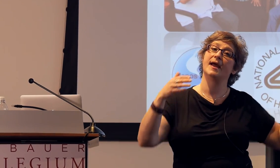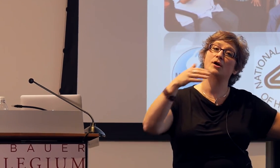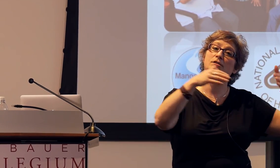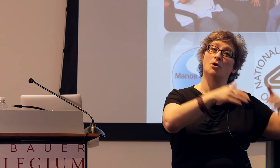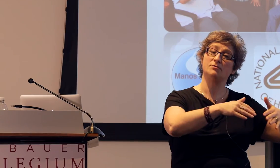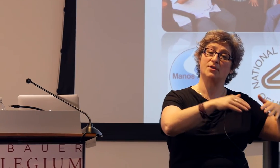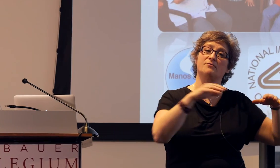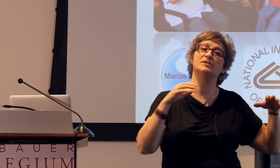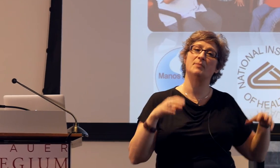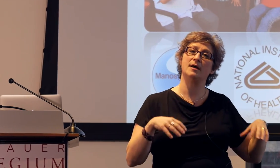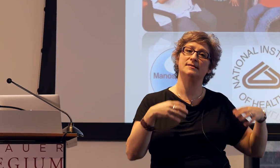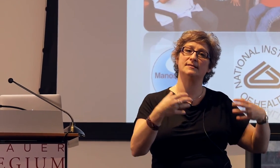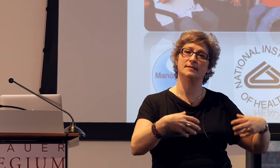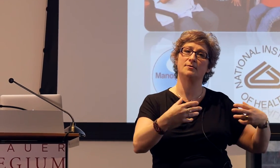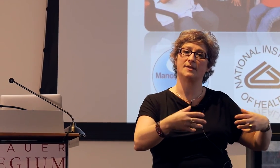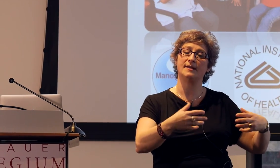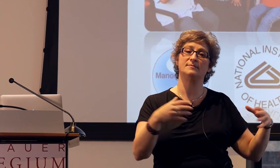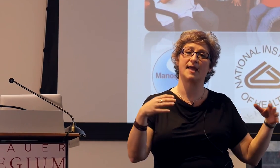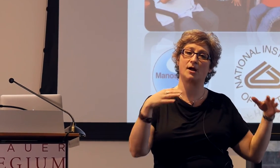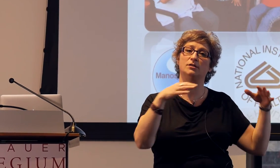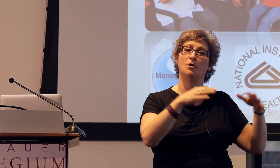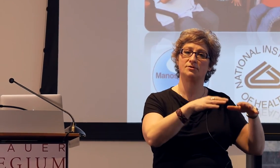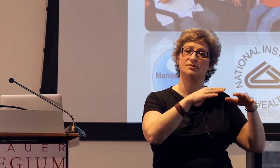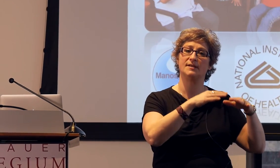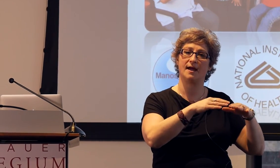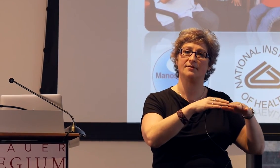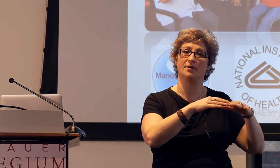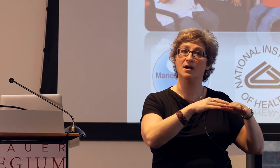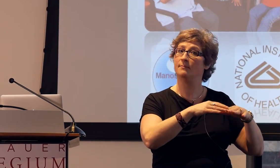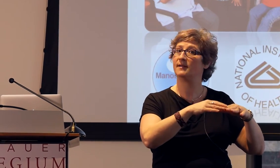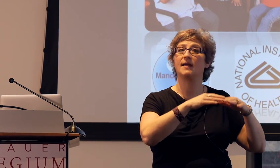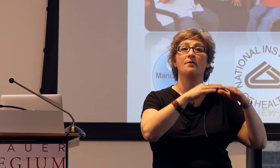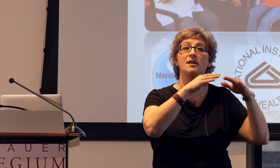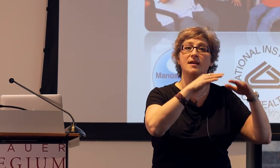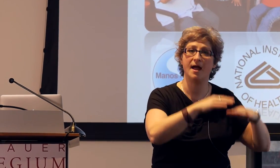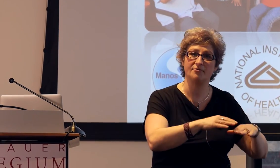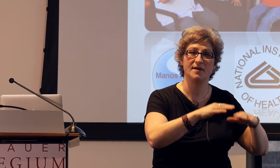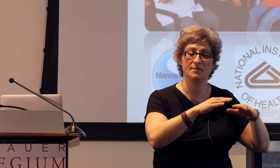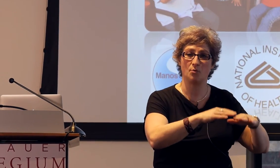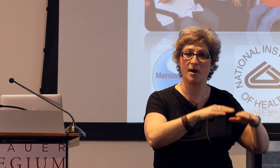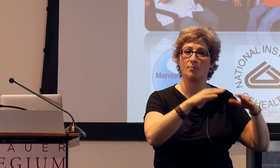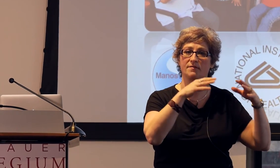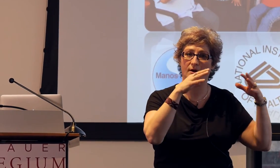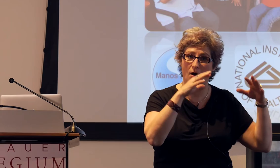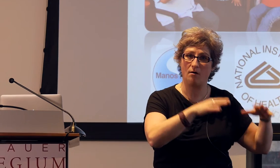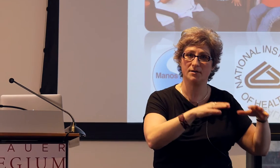the responses to those items get closer together, but they're never at the point where they're all using